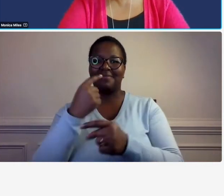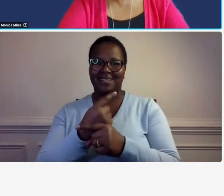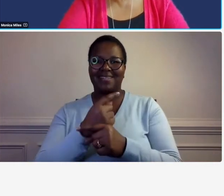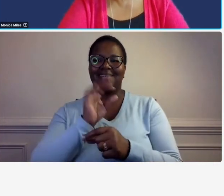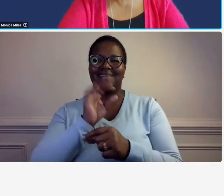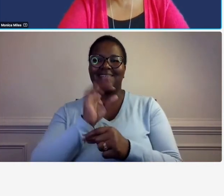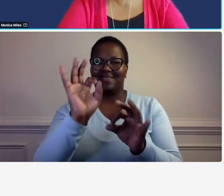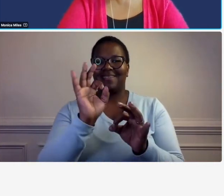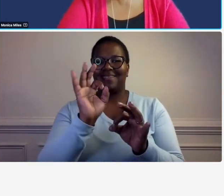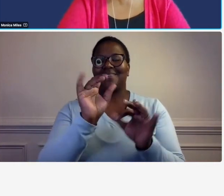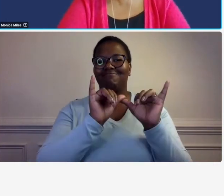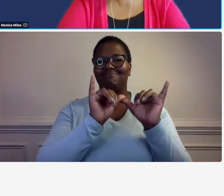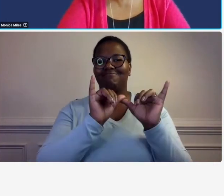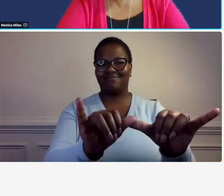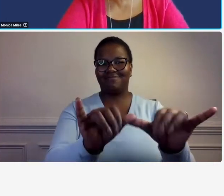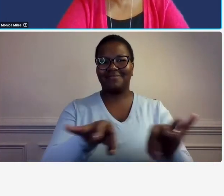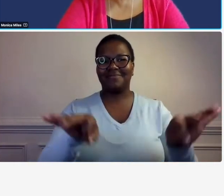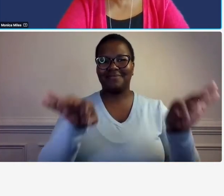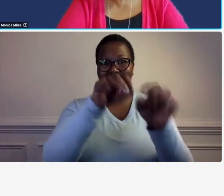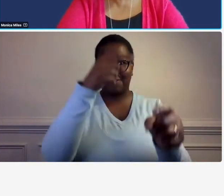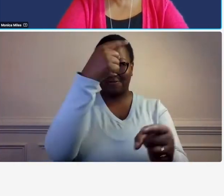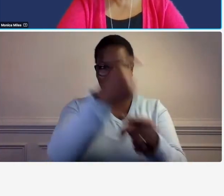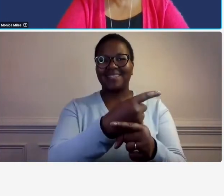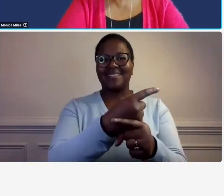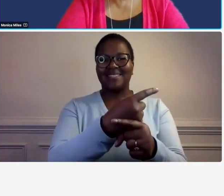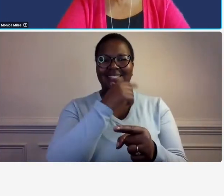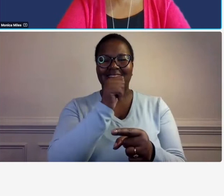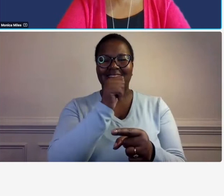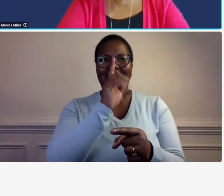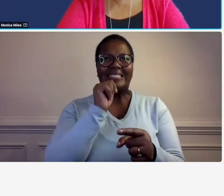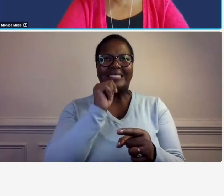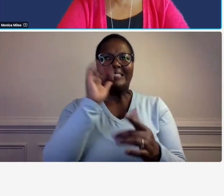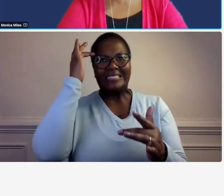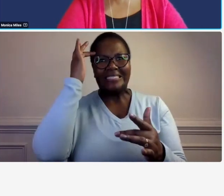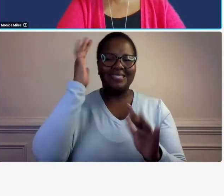consistent and that is the correct answer it was not a trick trick question so yes that employee's